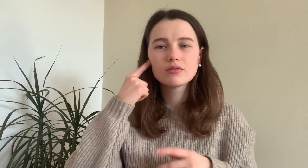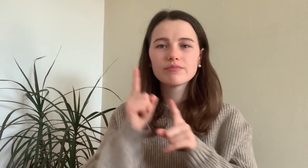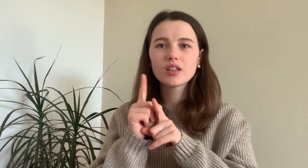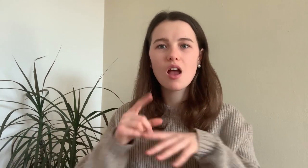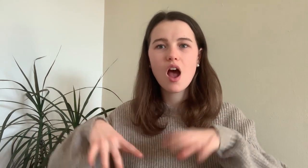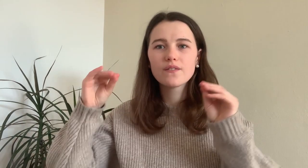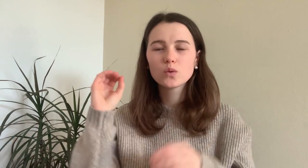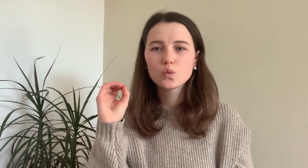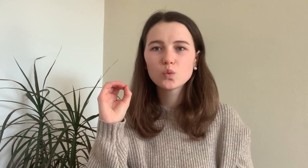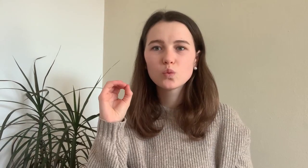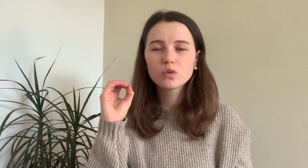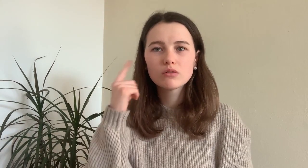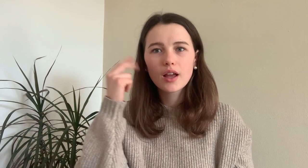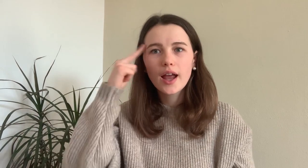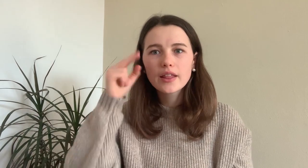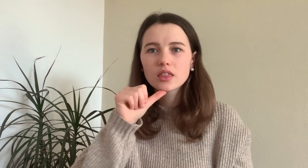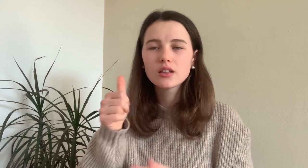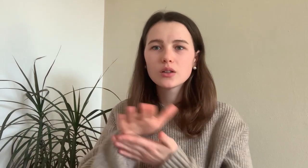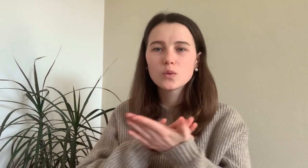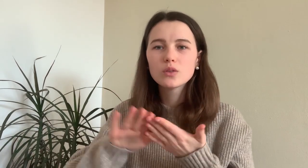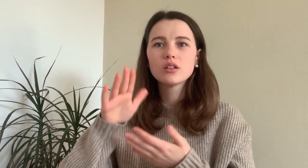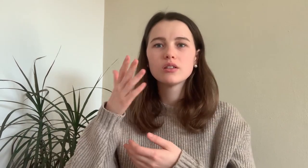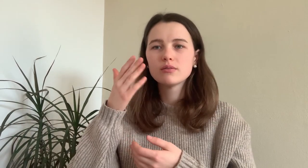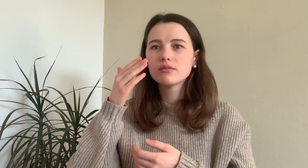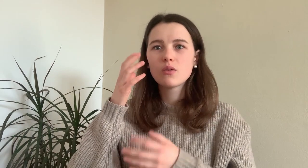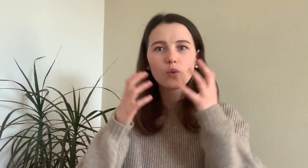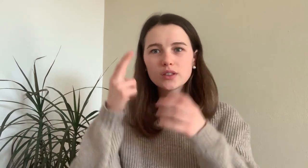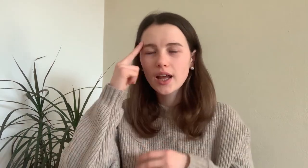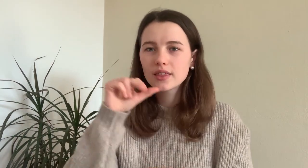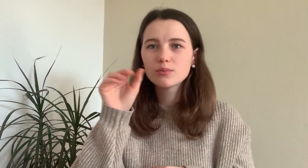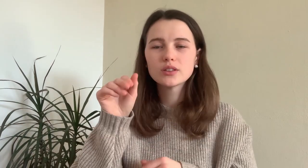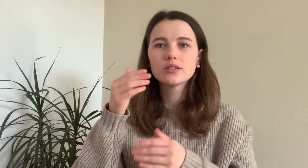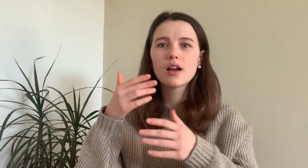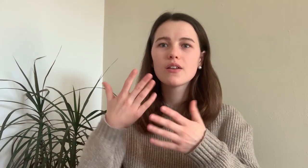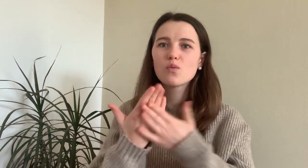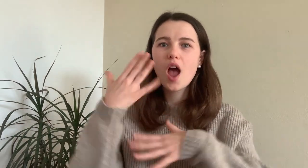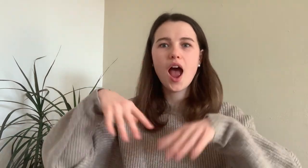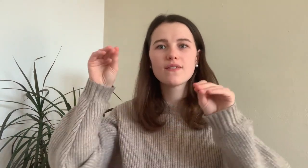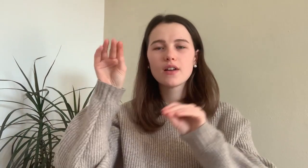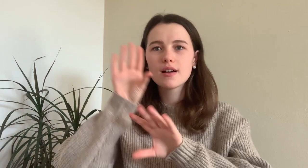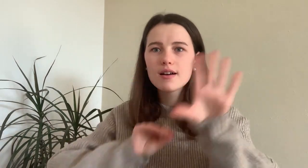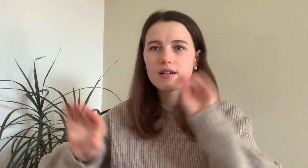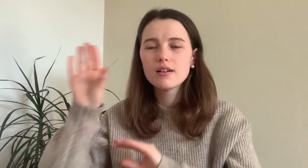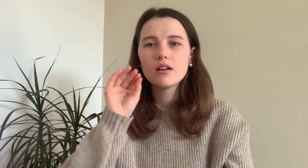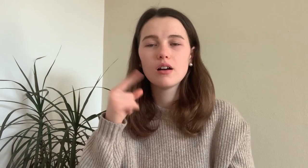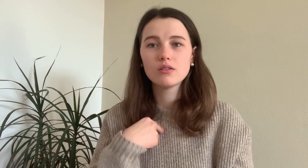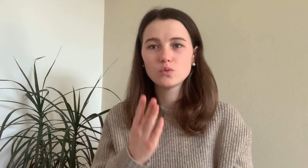On my right ear I started from scratch. I couldn´t recognize any noises. I would have to start all over again.